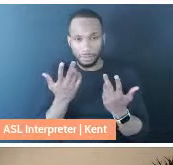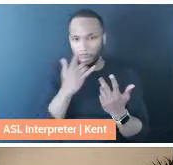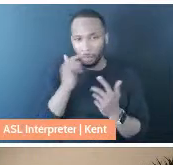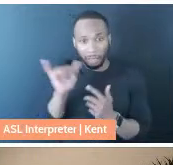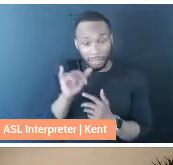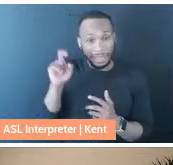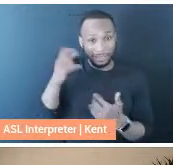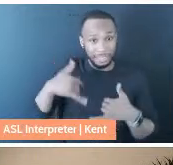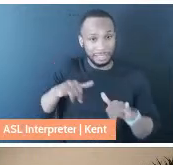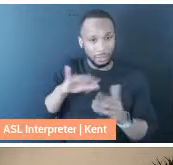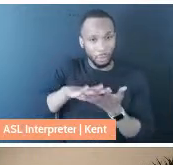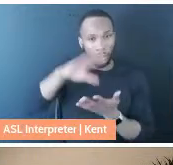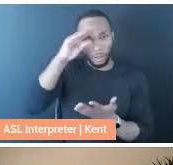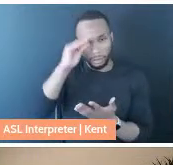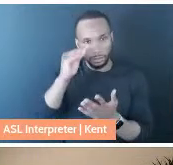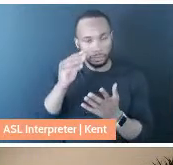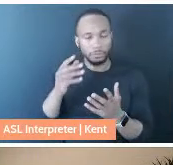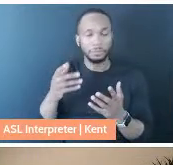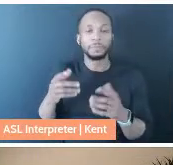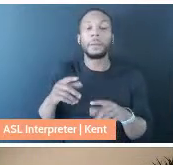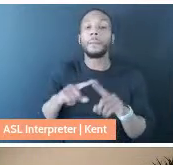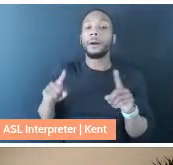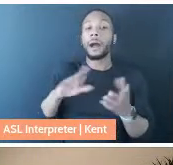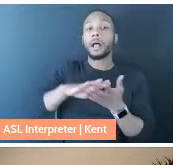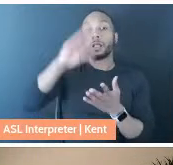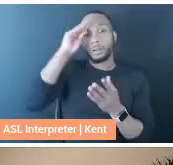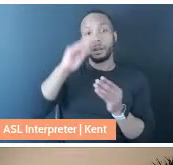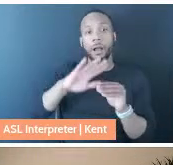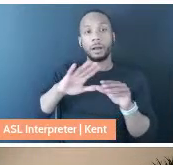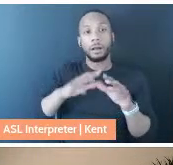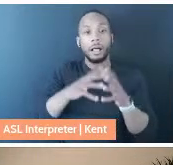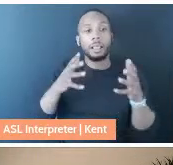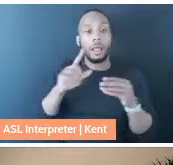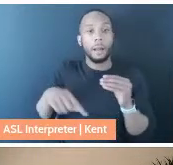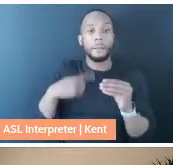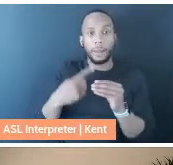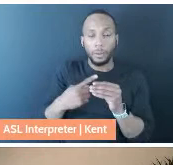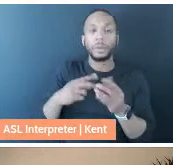But I also learned a lot about what it means a pair paid and continuing to learn about what it